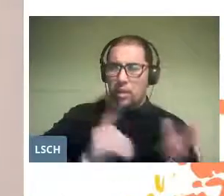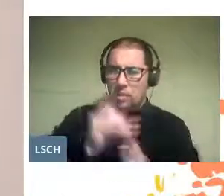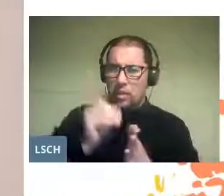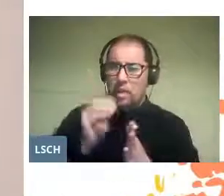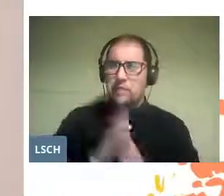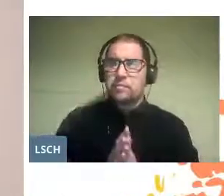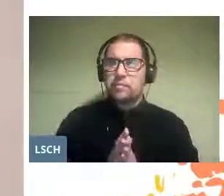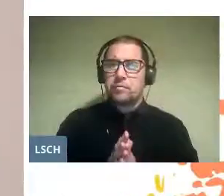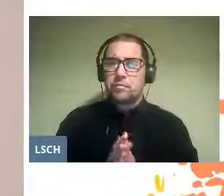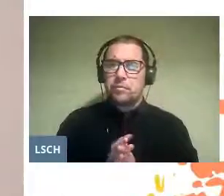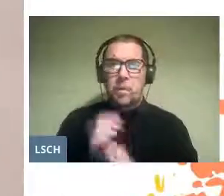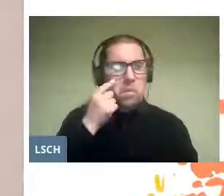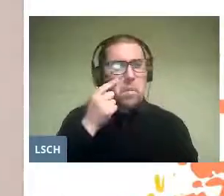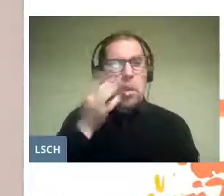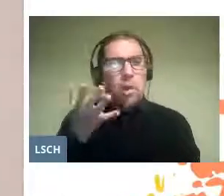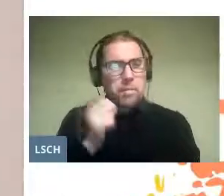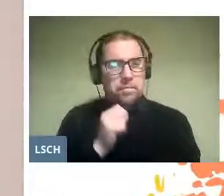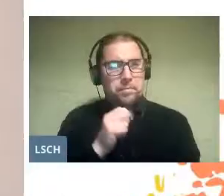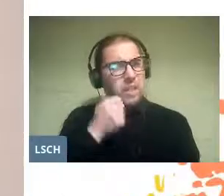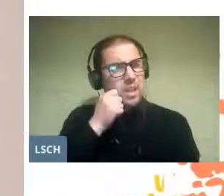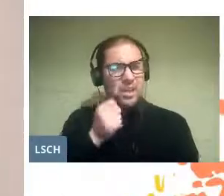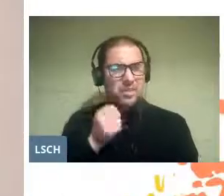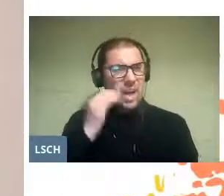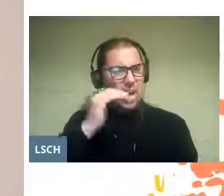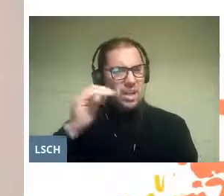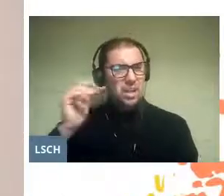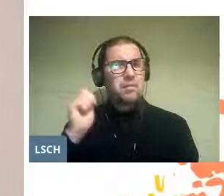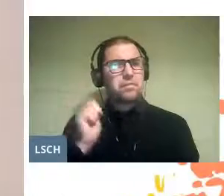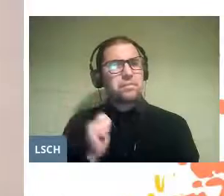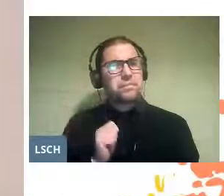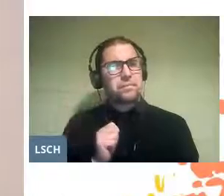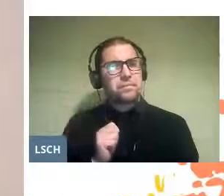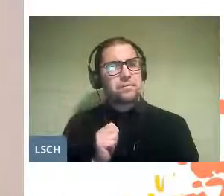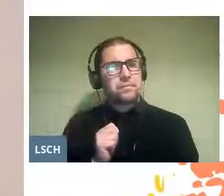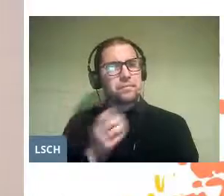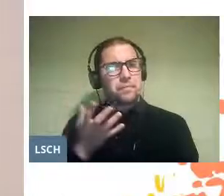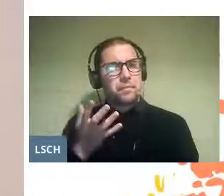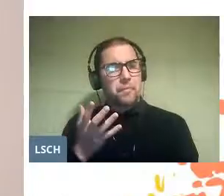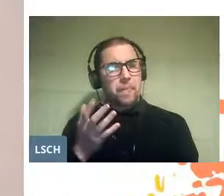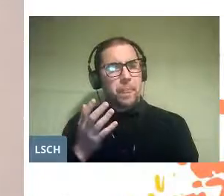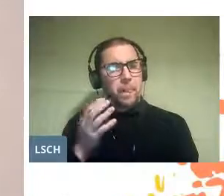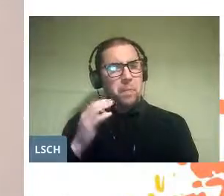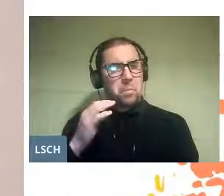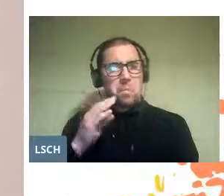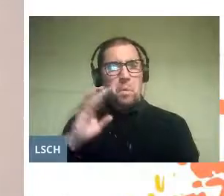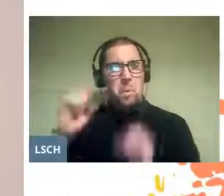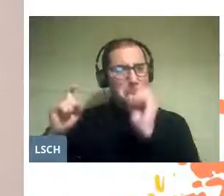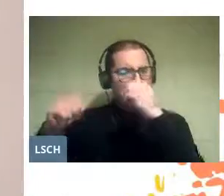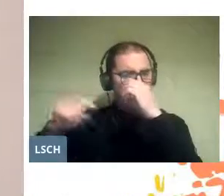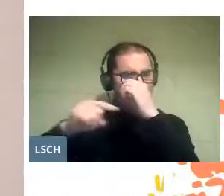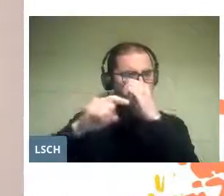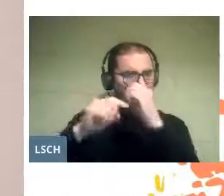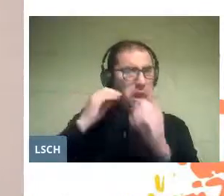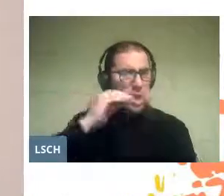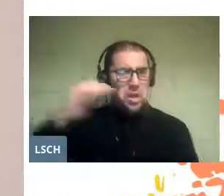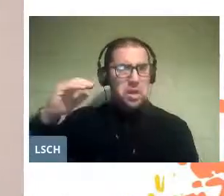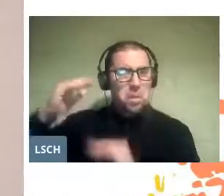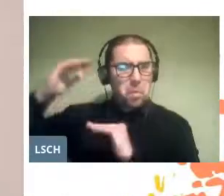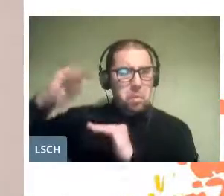Now let's look at what it means to be a child. In biological terms, a child is a person under the age of 15